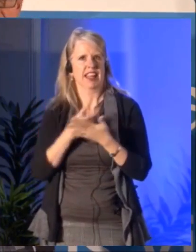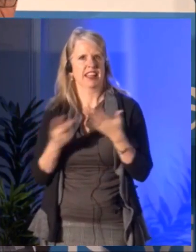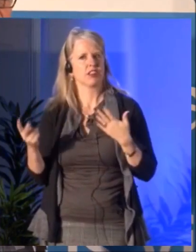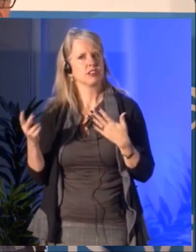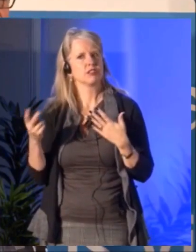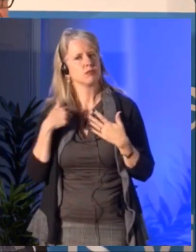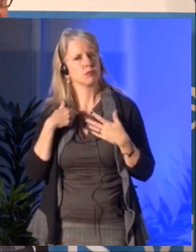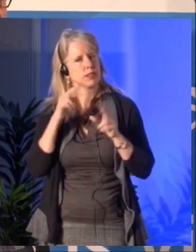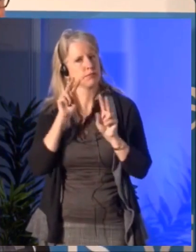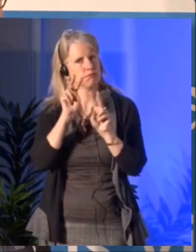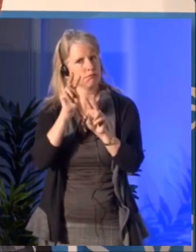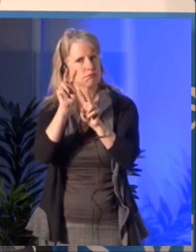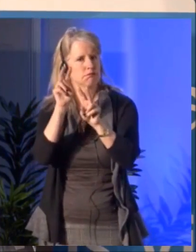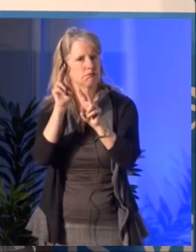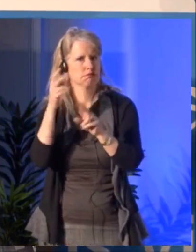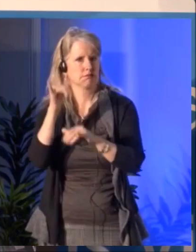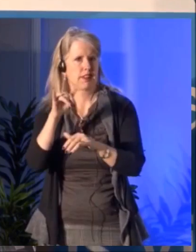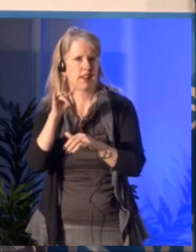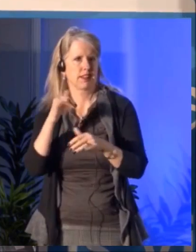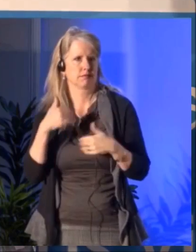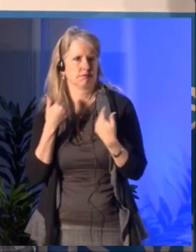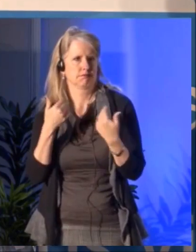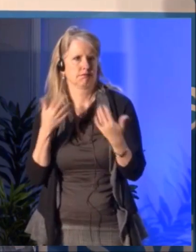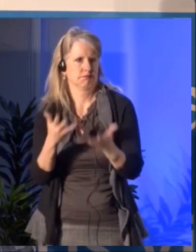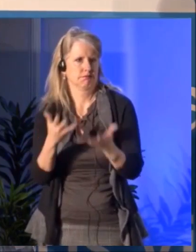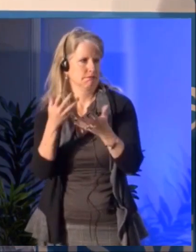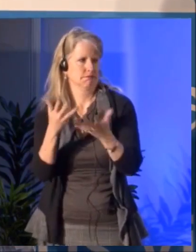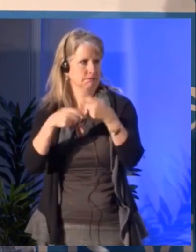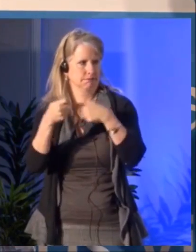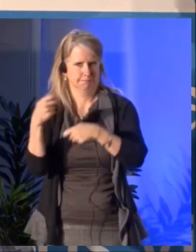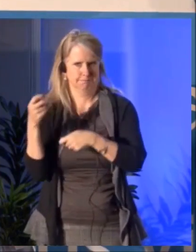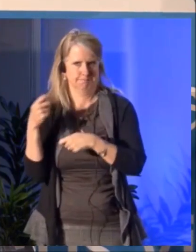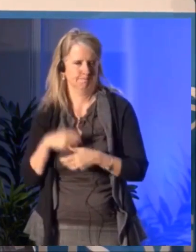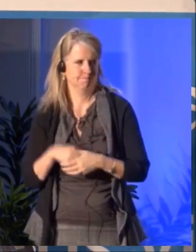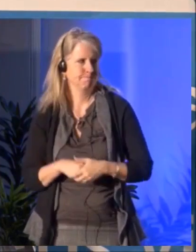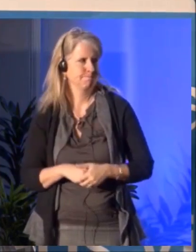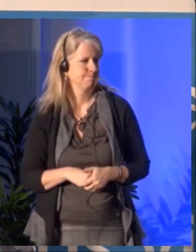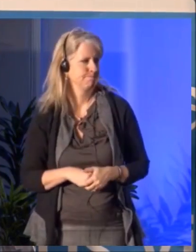One question. Okay great, we have a Twitter question from